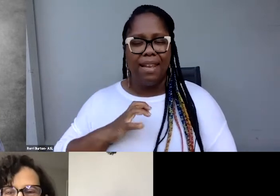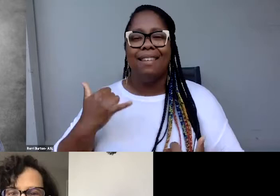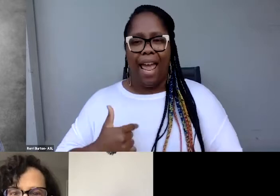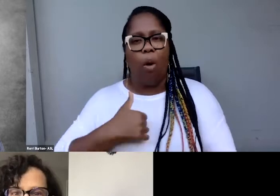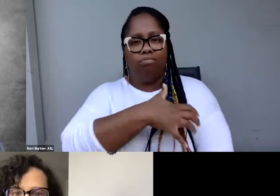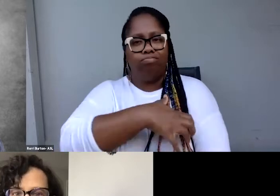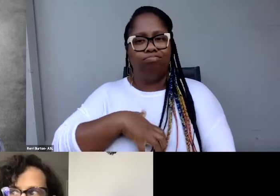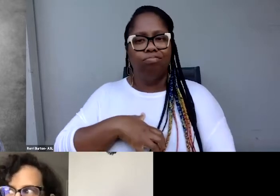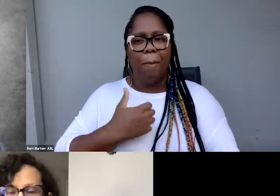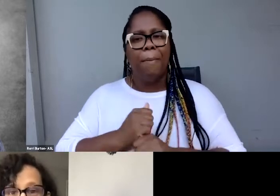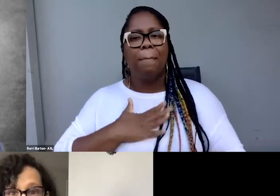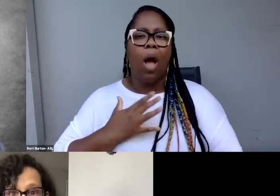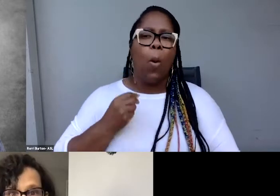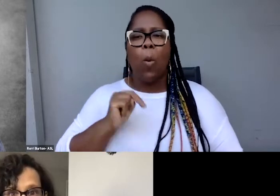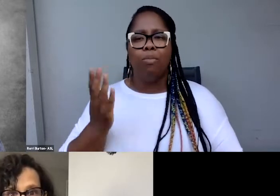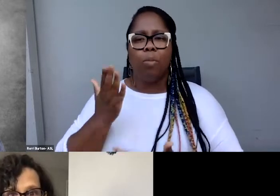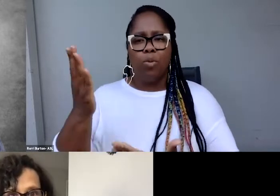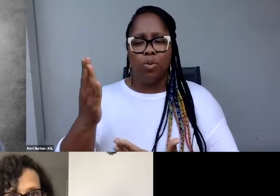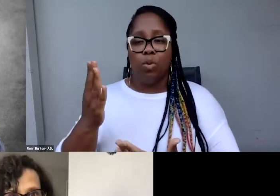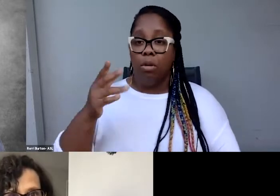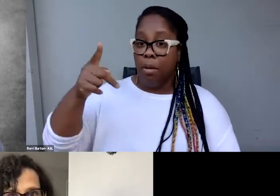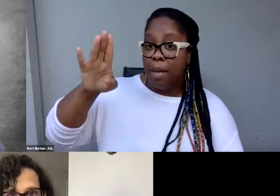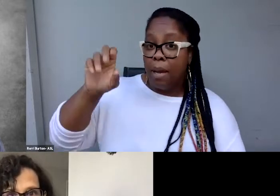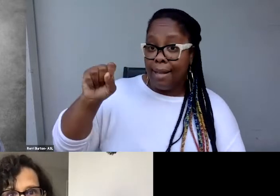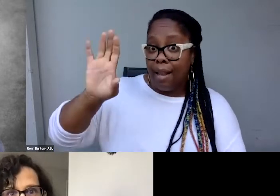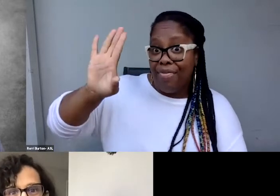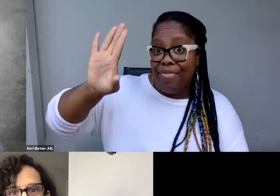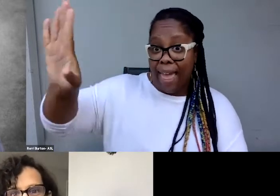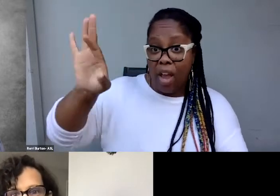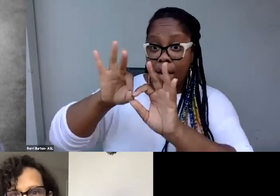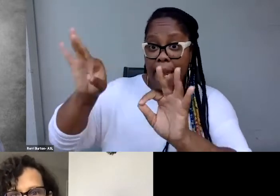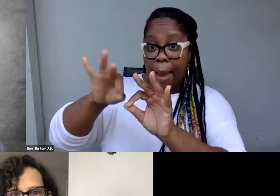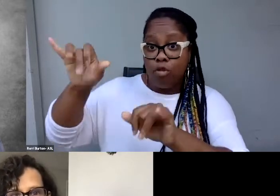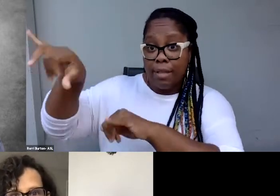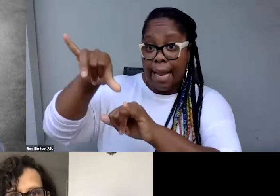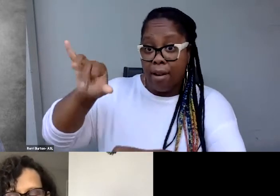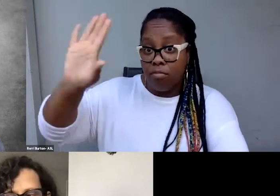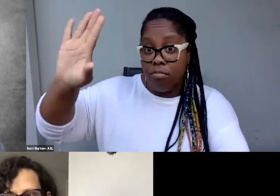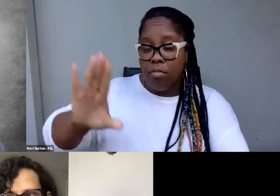And I took PBS’s captioning standards. I took Passion River Films,